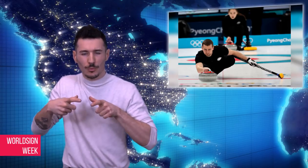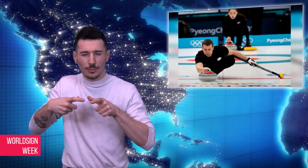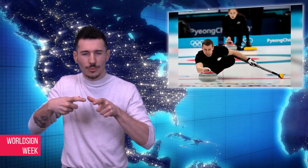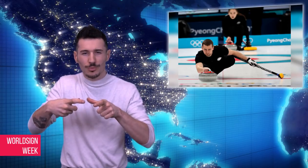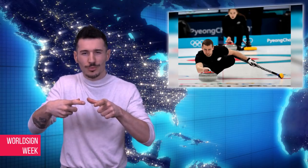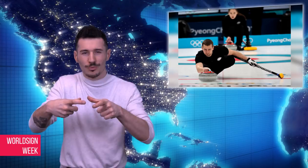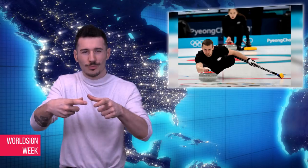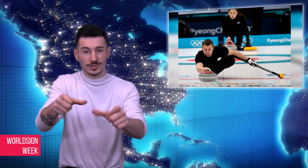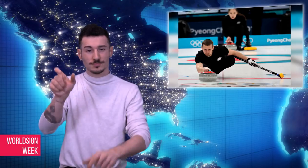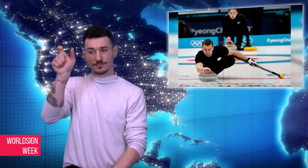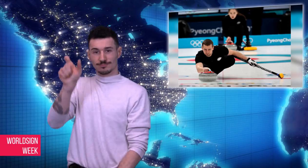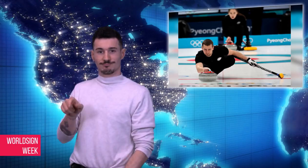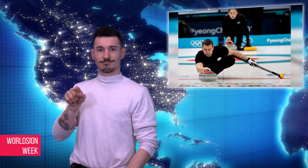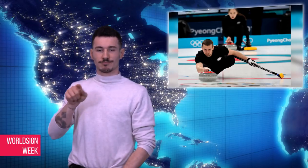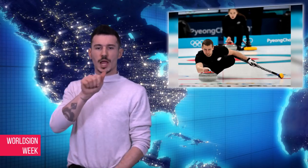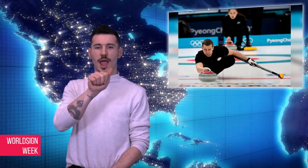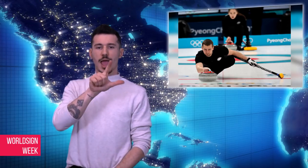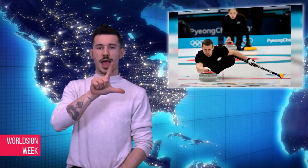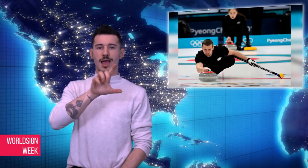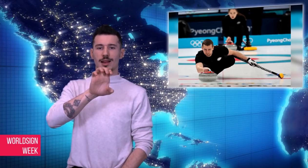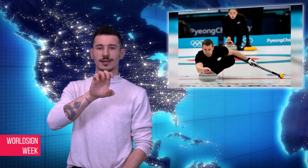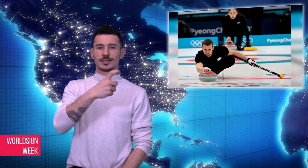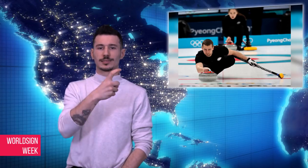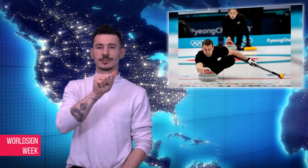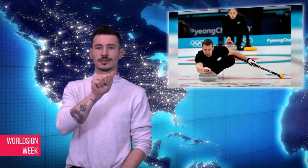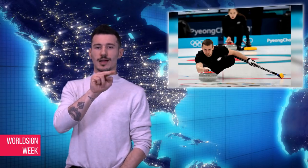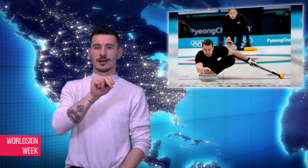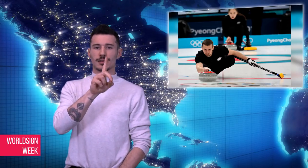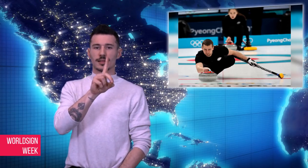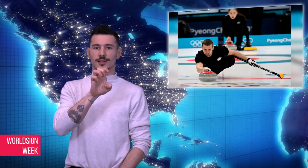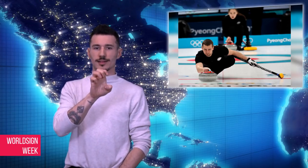Alexander Krushelnitsky, representing with